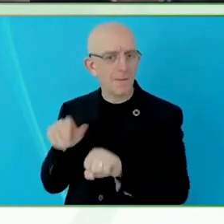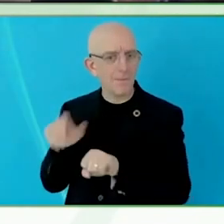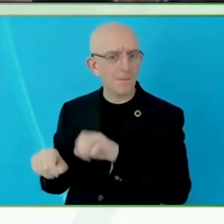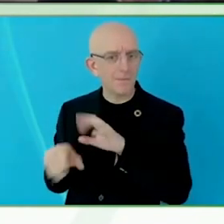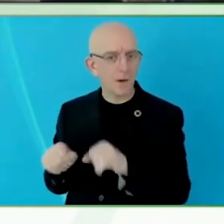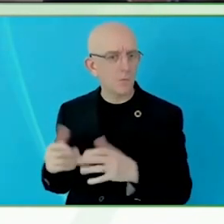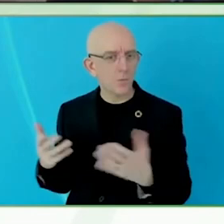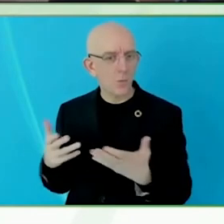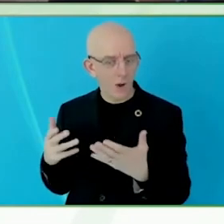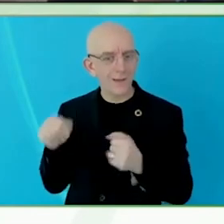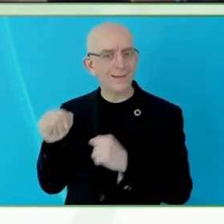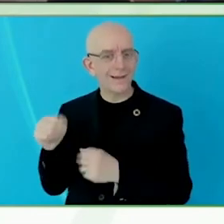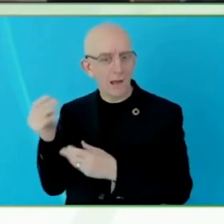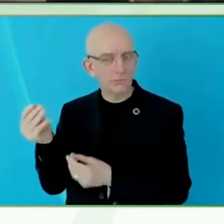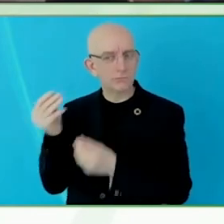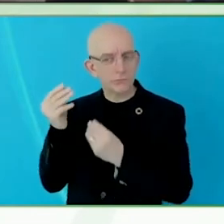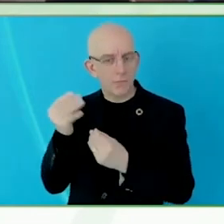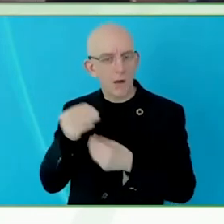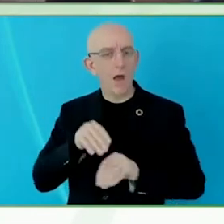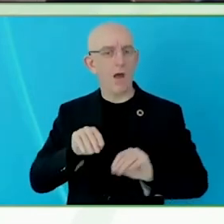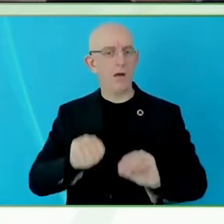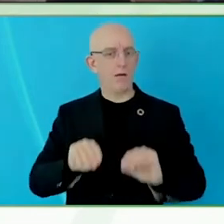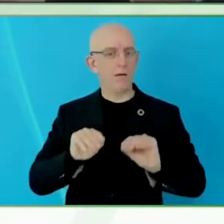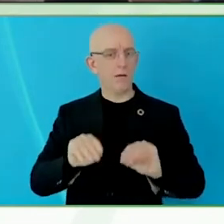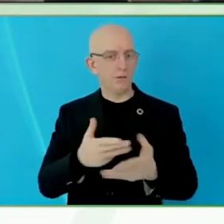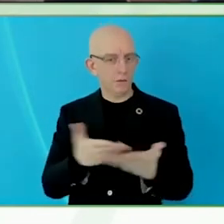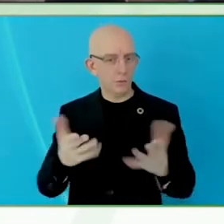That is very interesting.